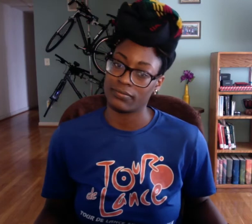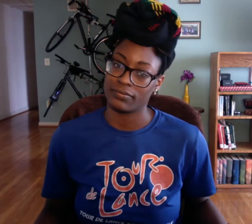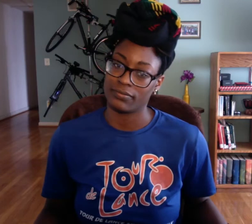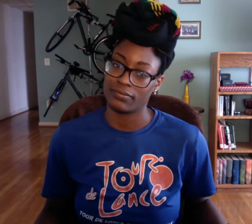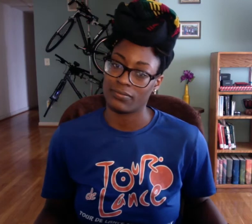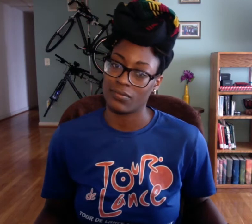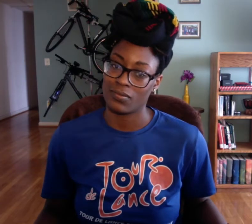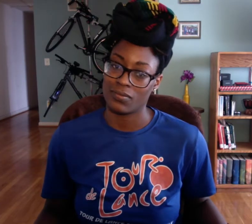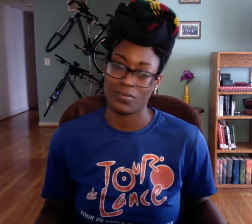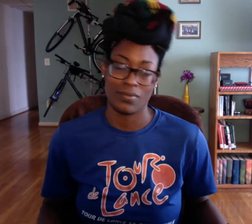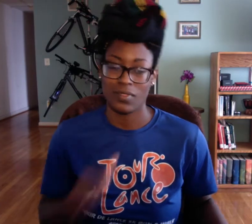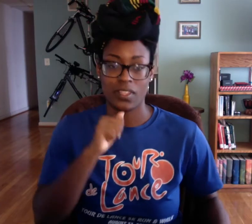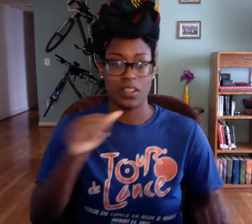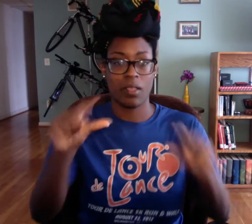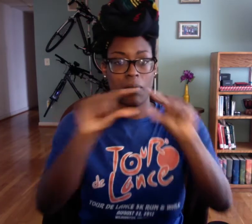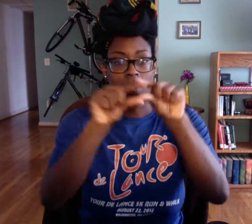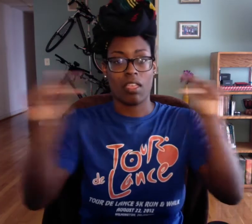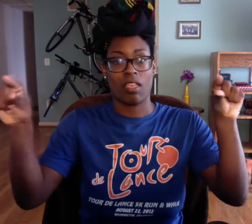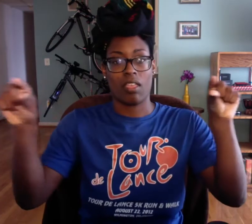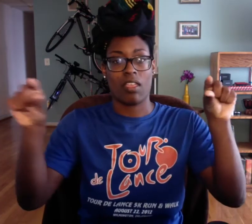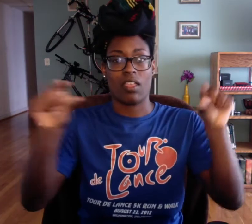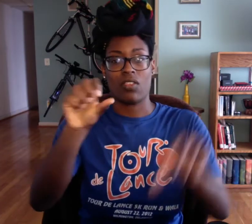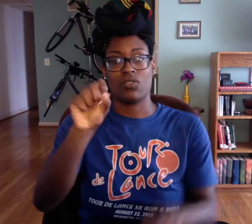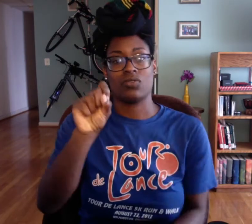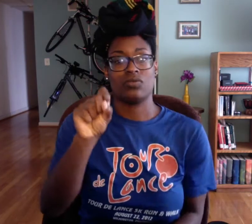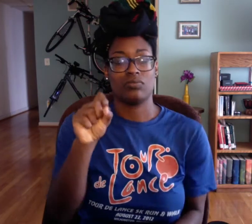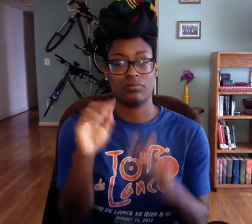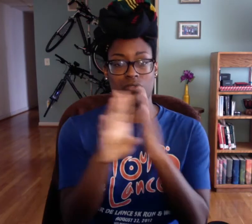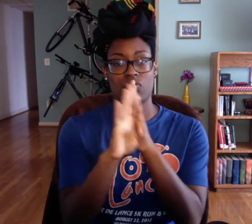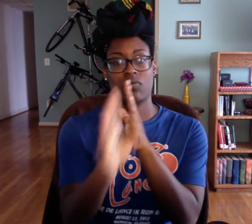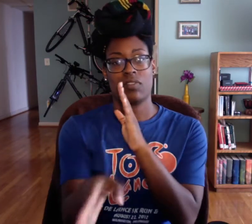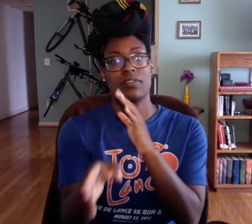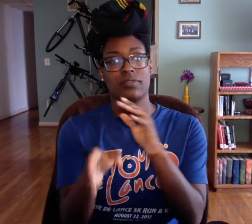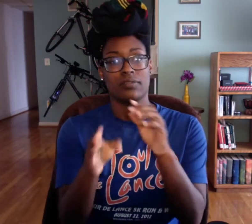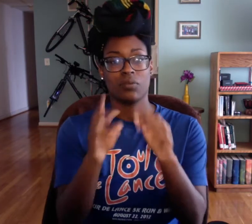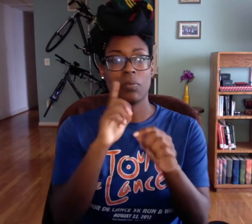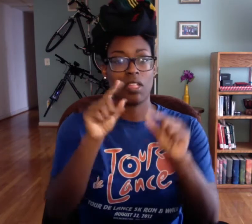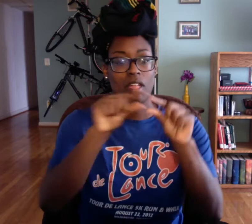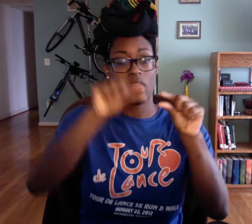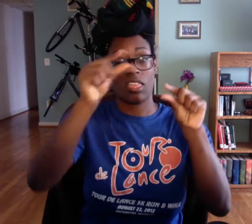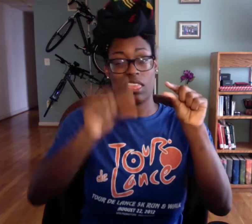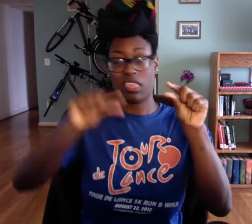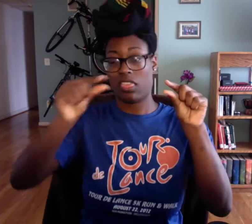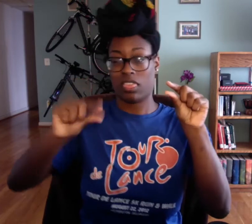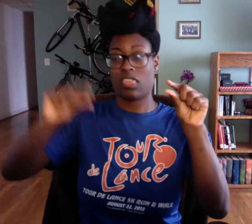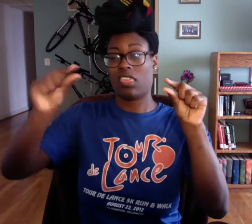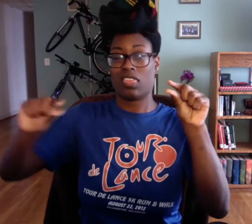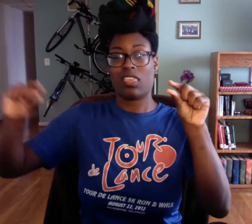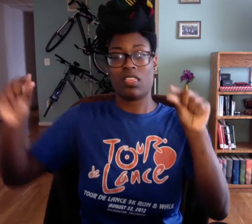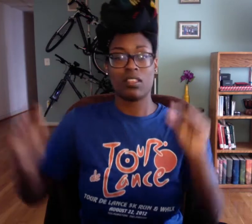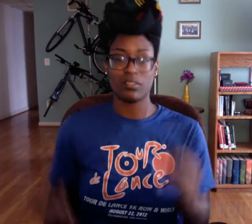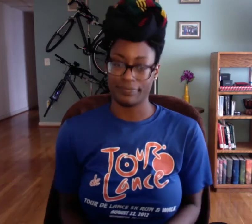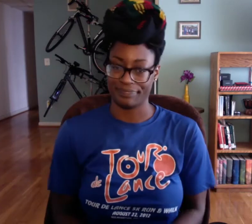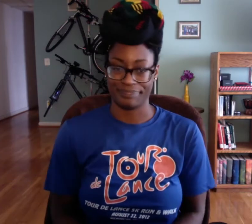Come on now. It's definitely not gonna end up in a straight line. It's just gonna be all types of illegible.